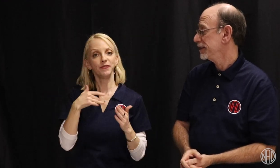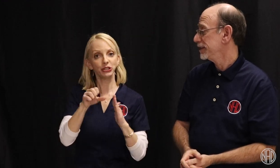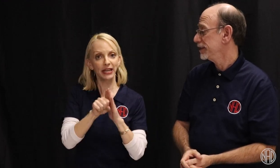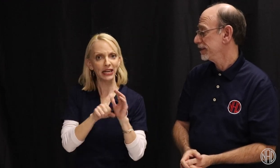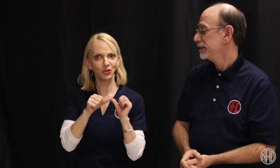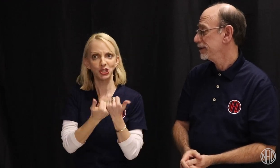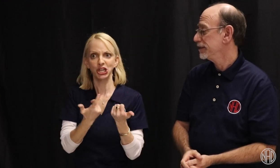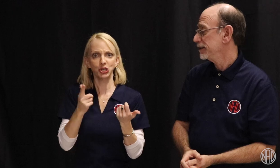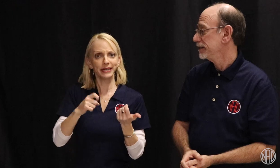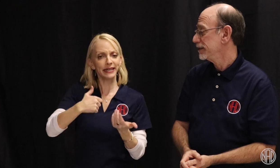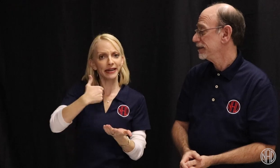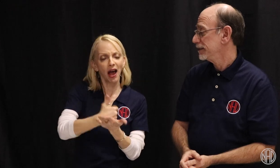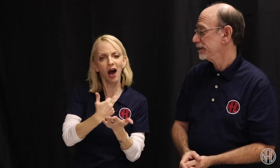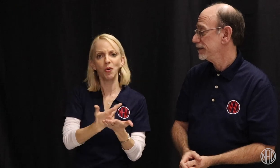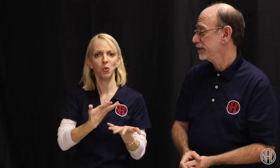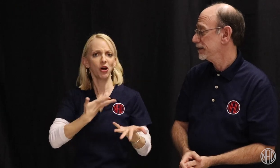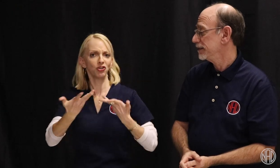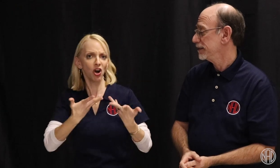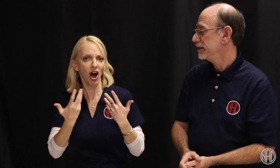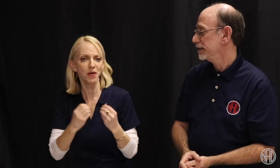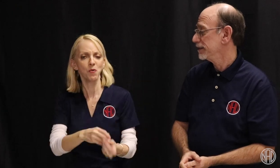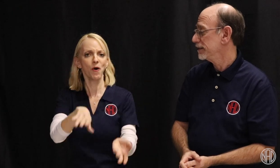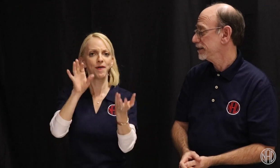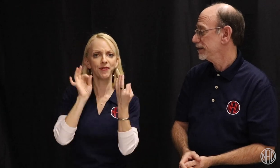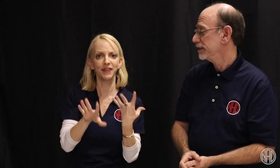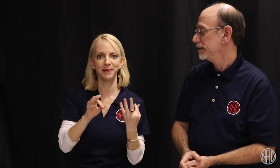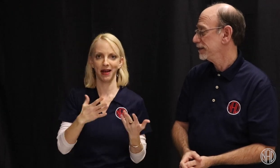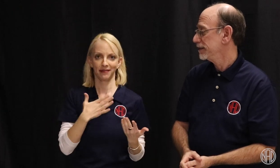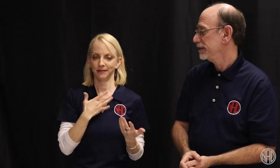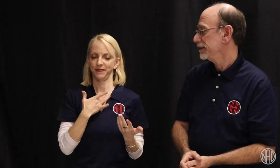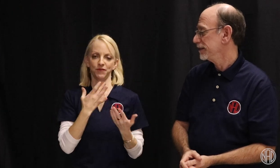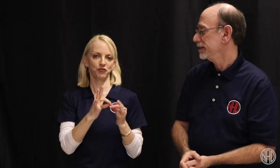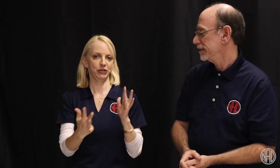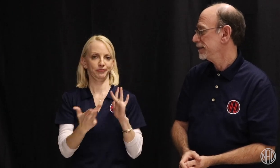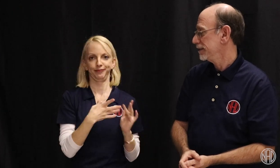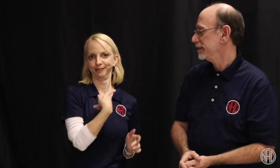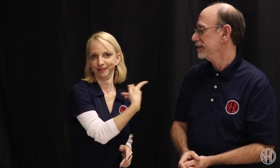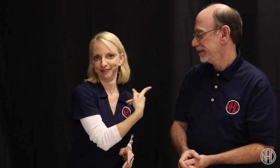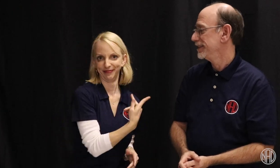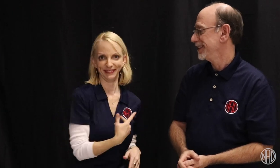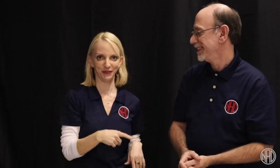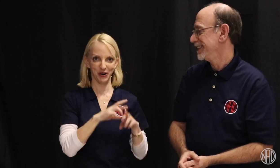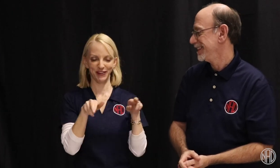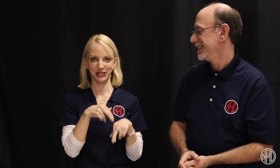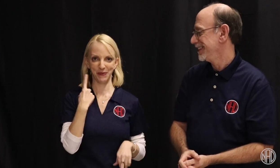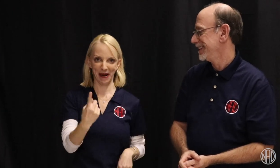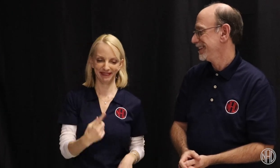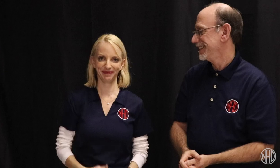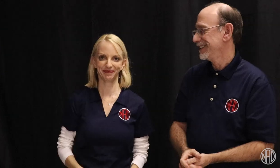State Association need support, want to talk about concerns, or give feedback -- feel free to contact either one of us.